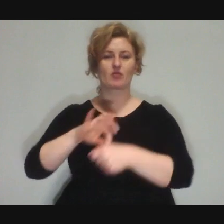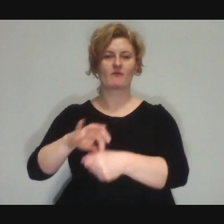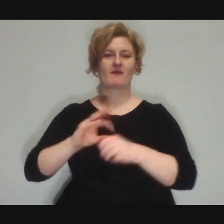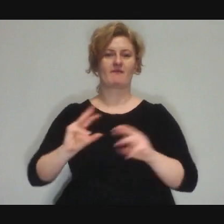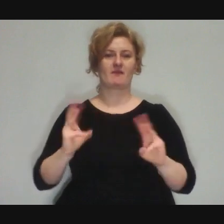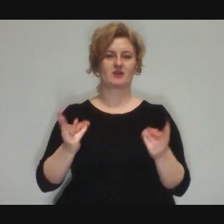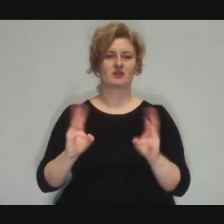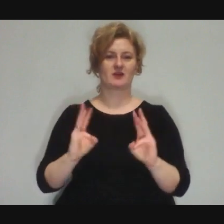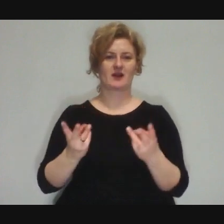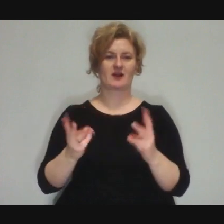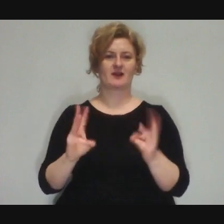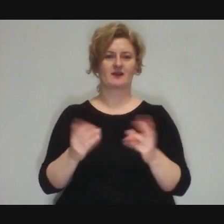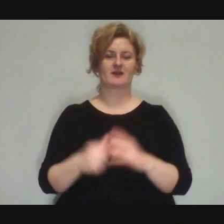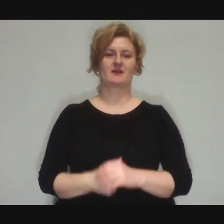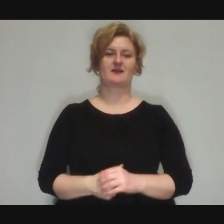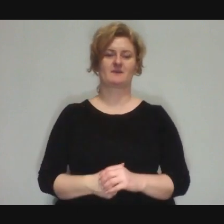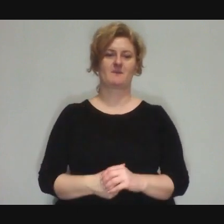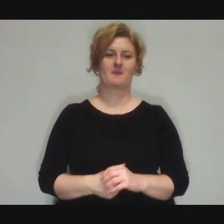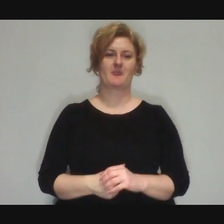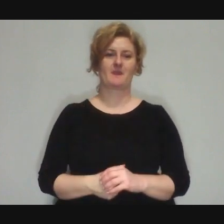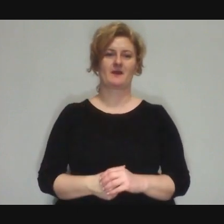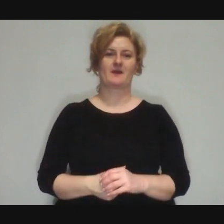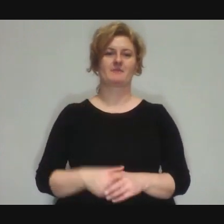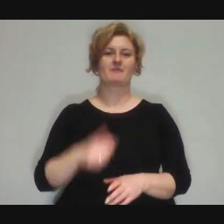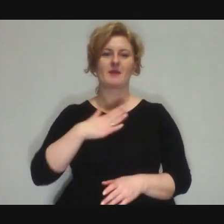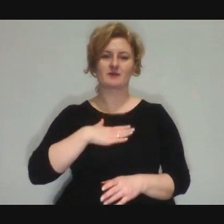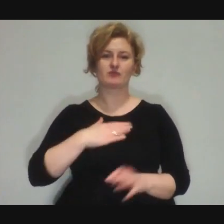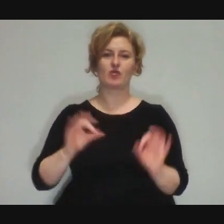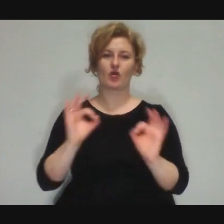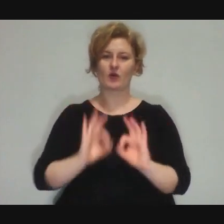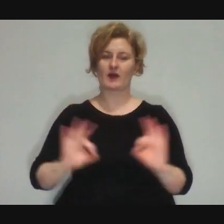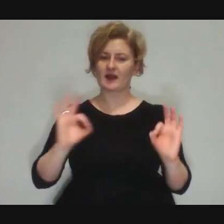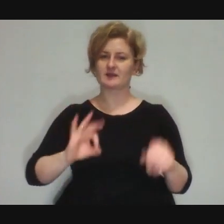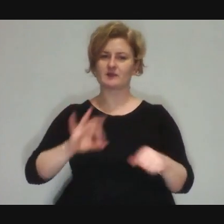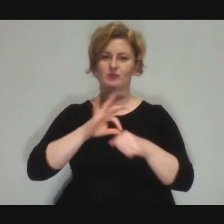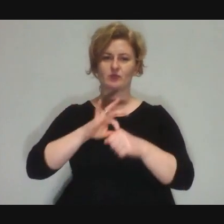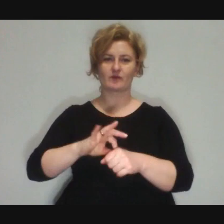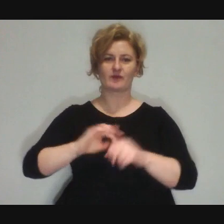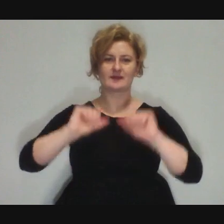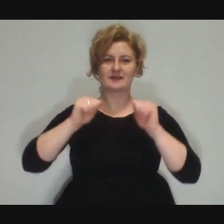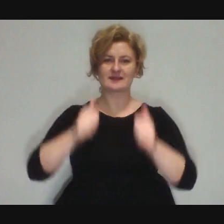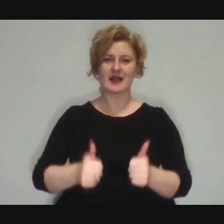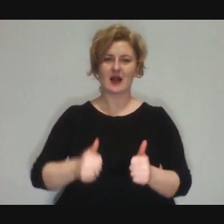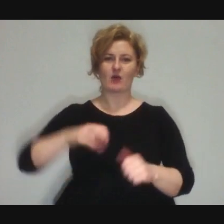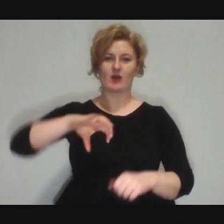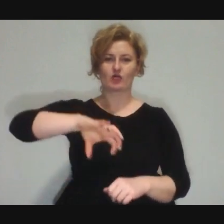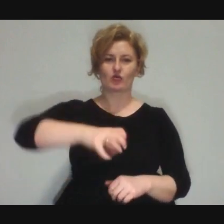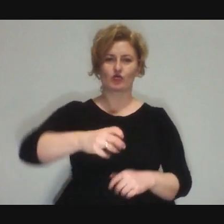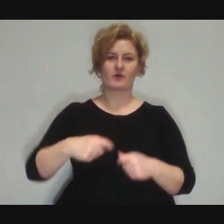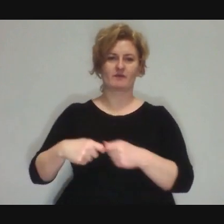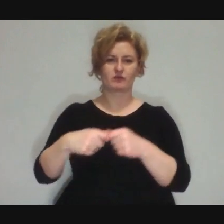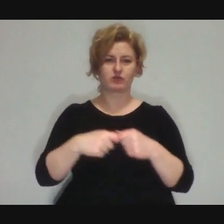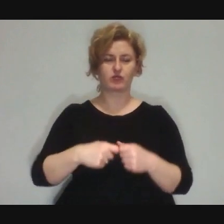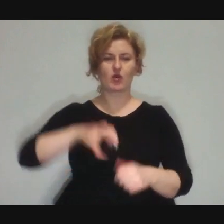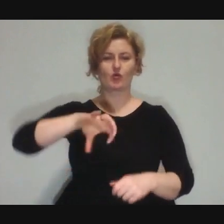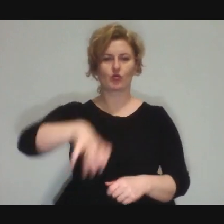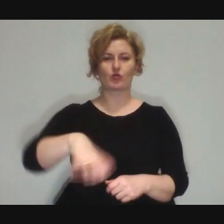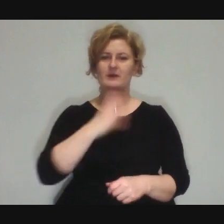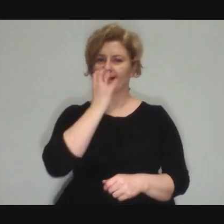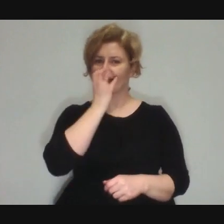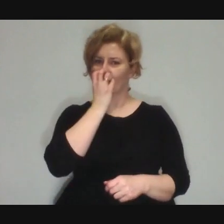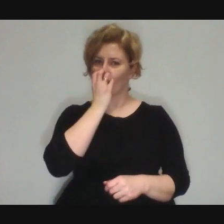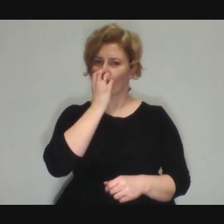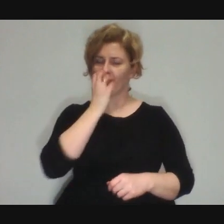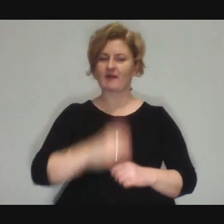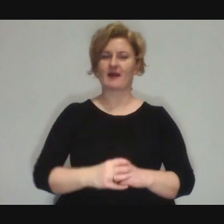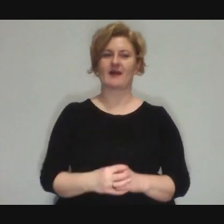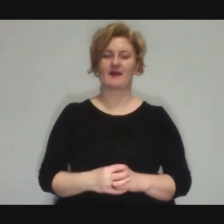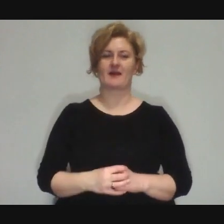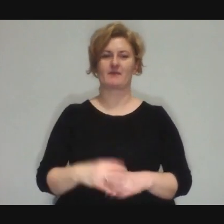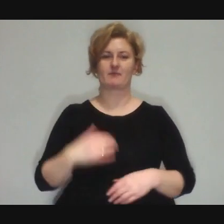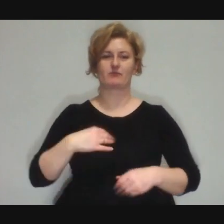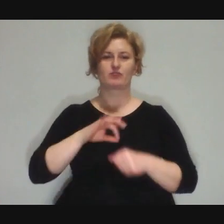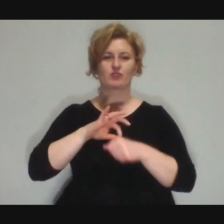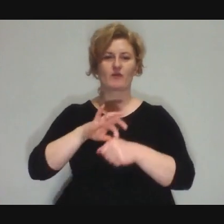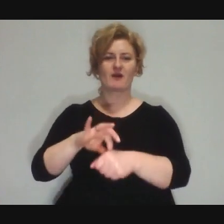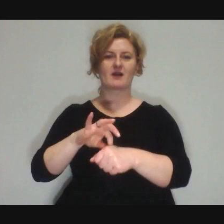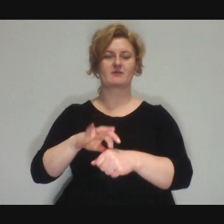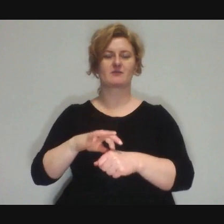We had the opportunity to run permanent groups together, circus groups, which we ran as an extra activity